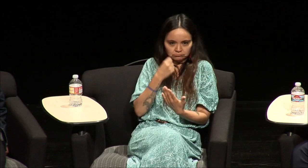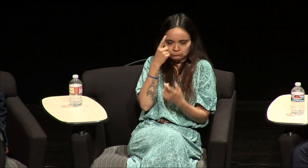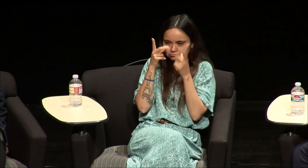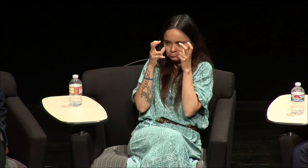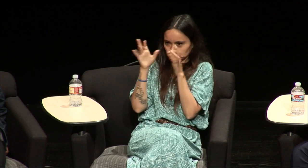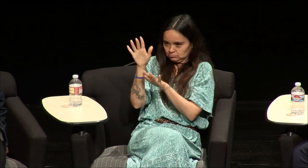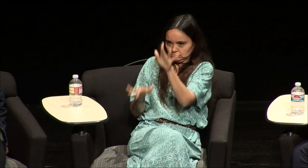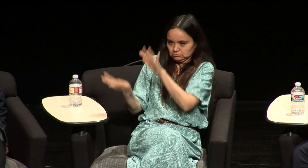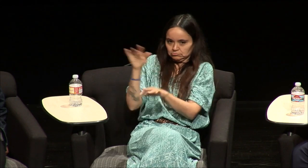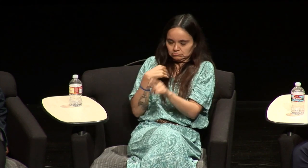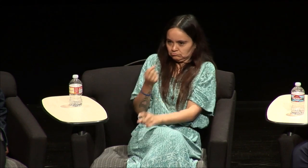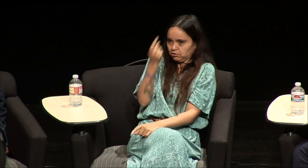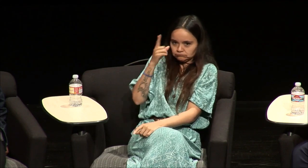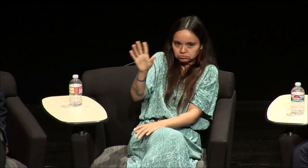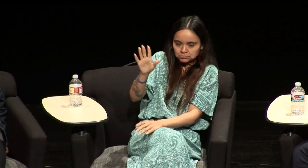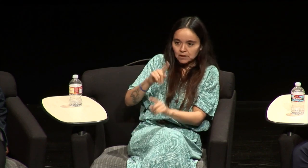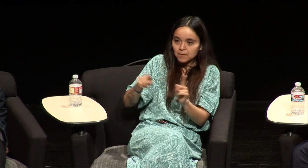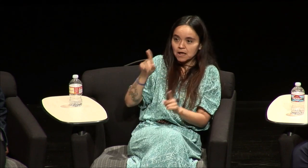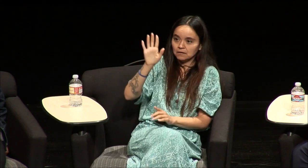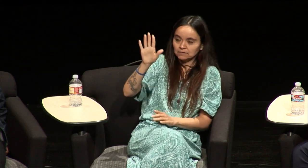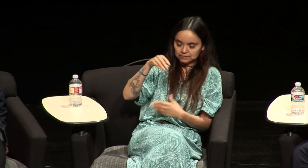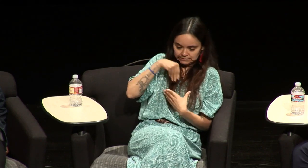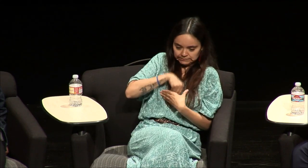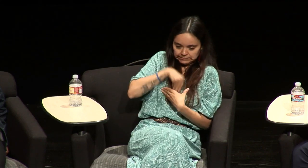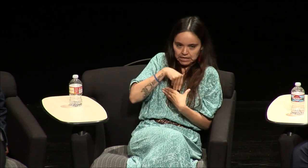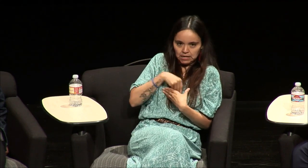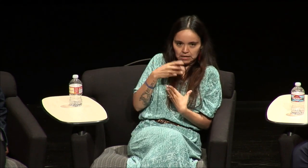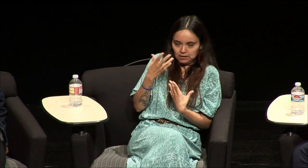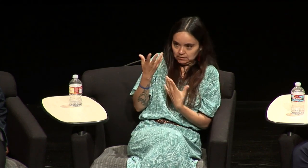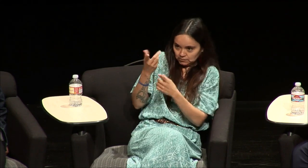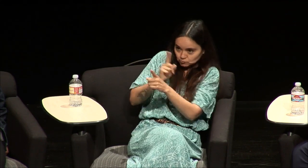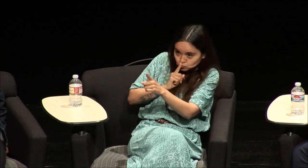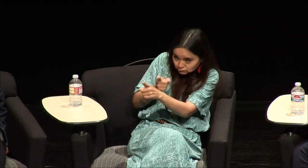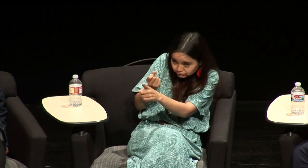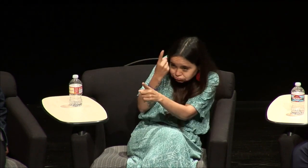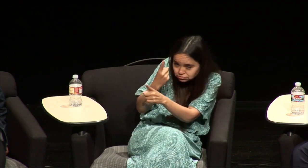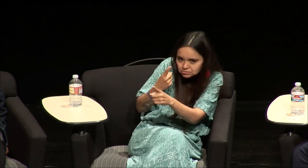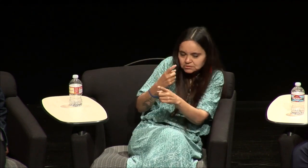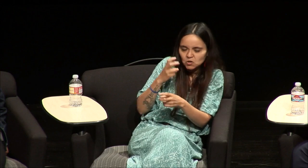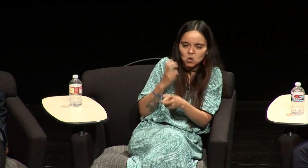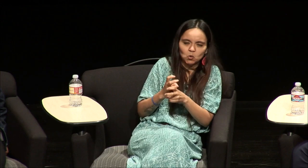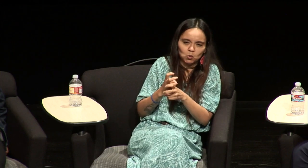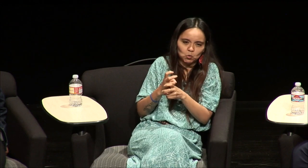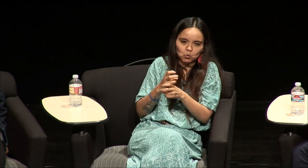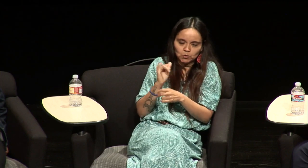his actions and you know I totally got him as a person but is he inside you